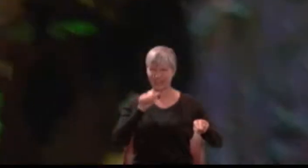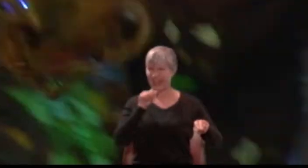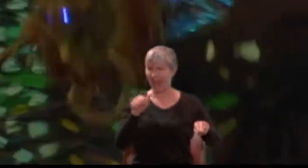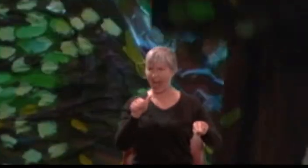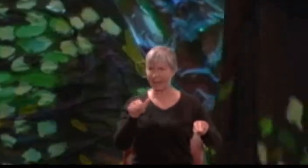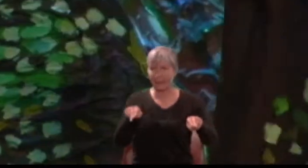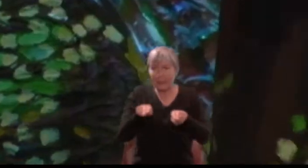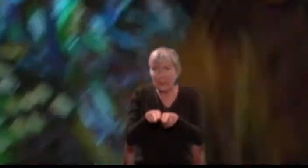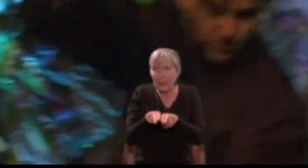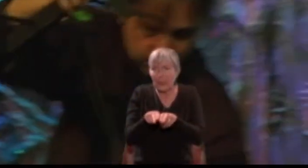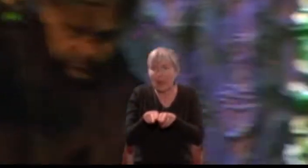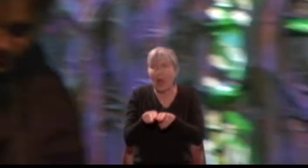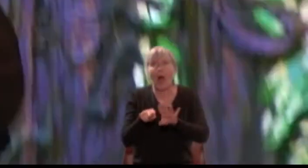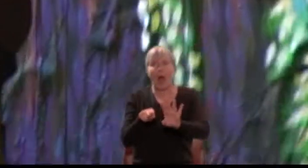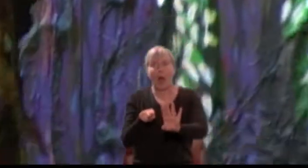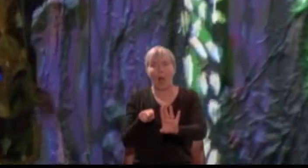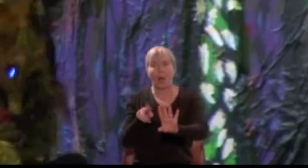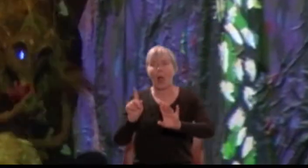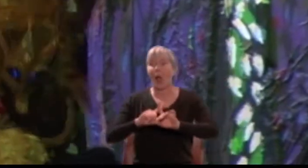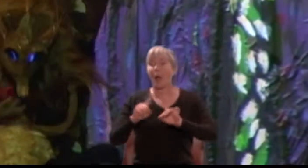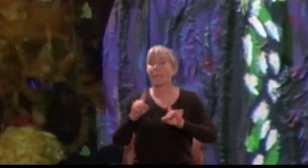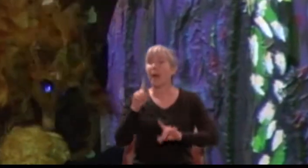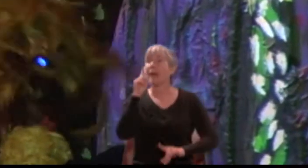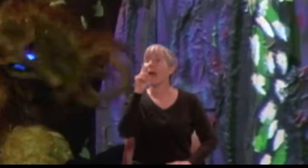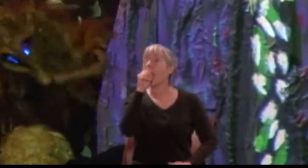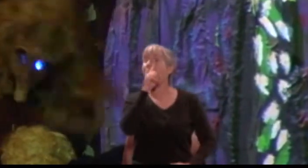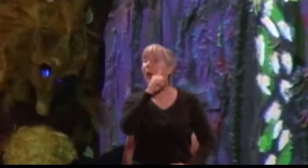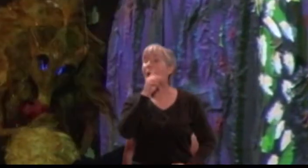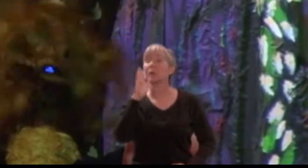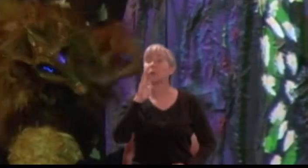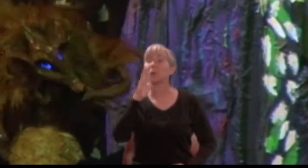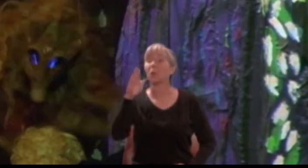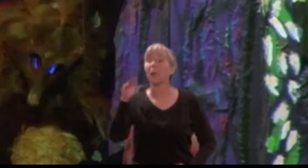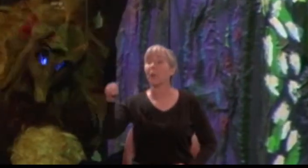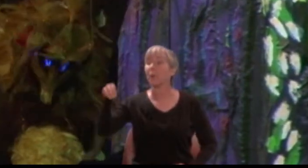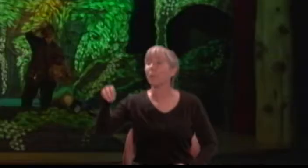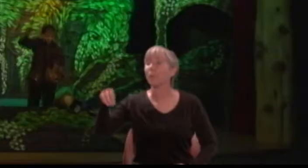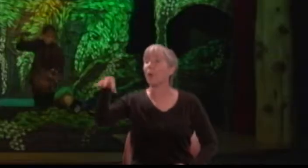Churl, upon thine eyes I throw all the power this charm doth owe: